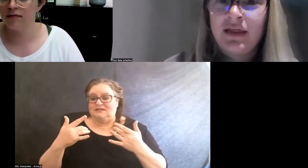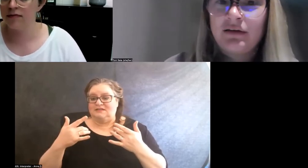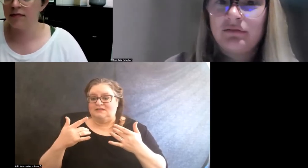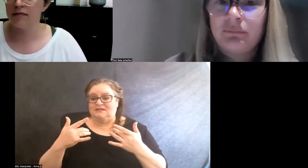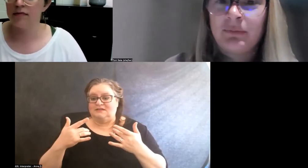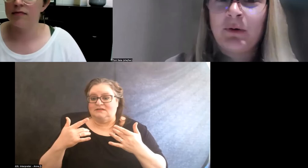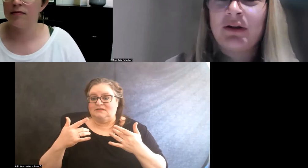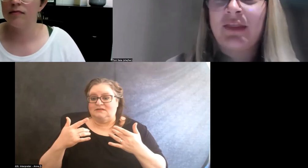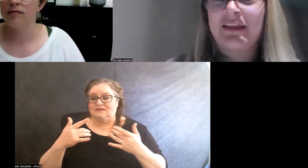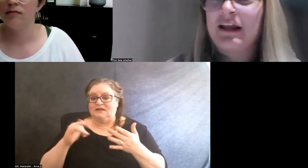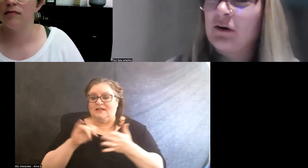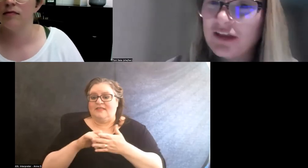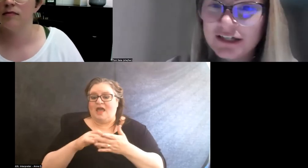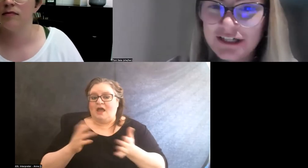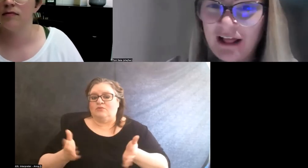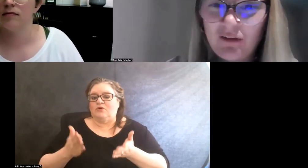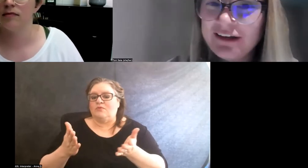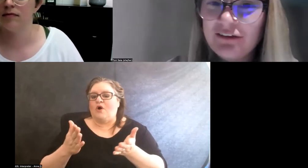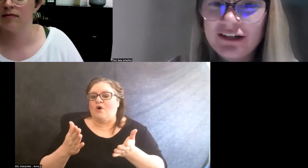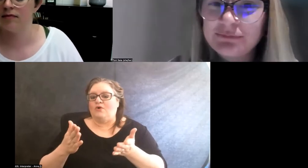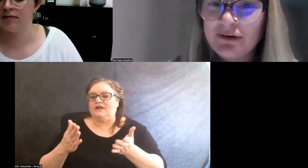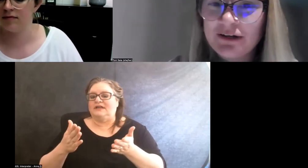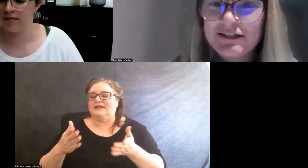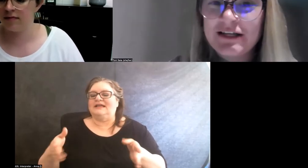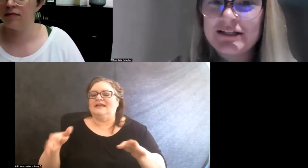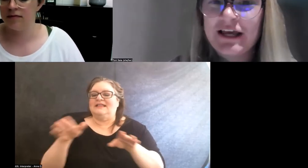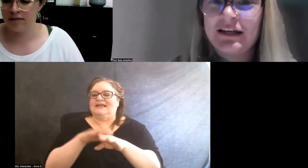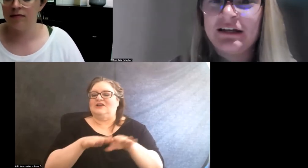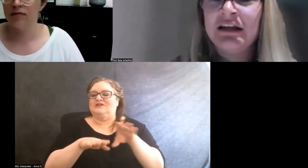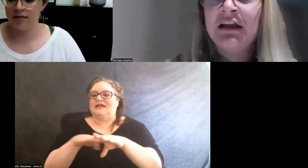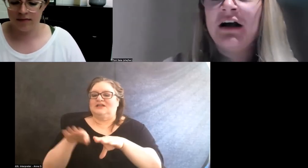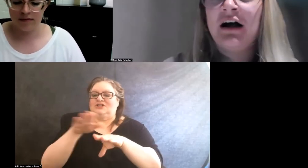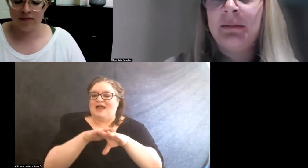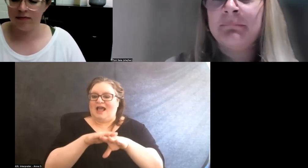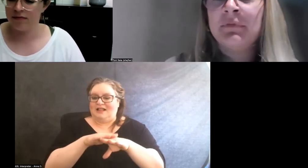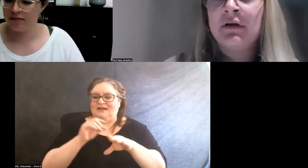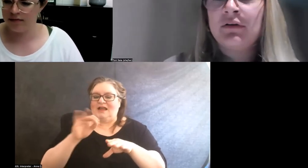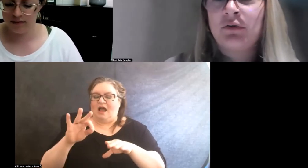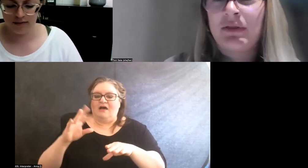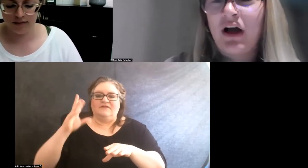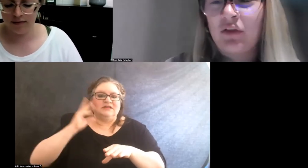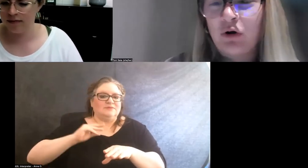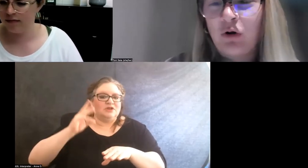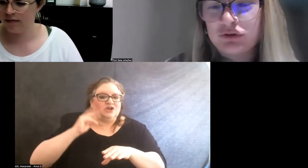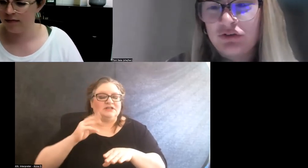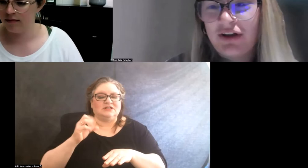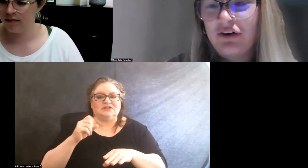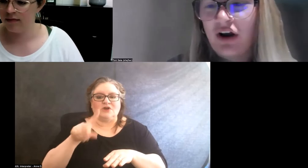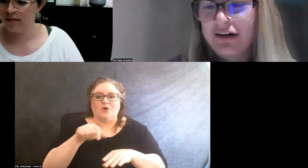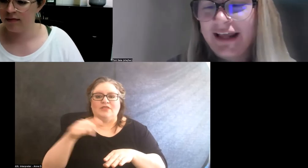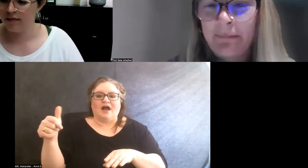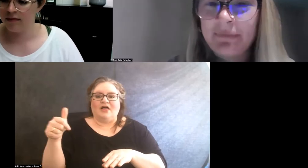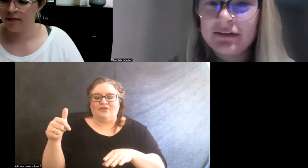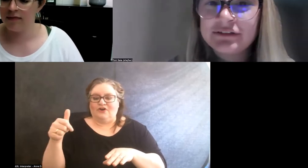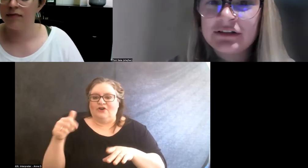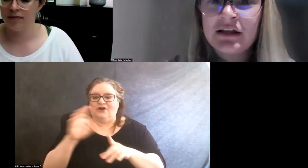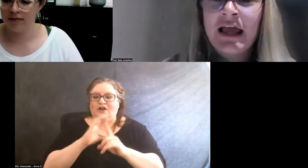that promoted like the intersectionality of experiences. So with other cultural centers on campus.